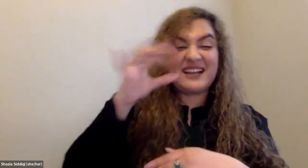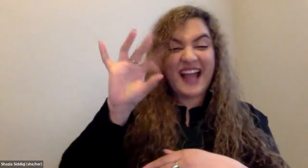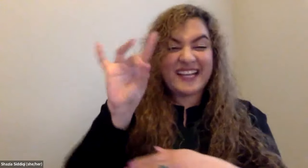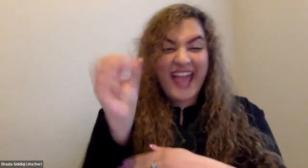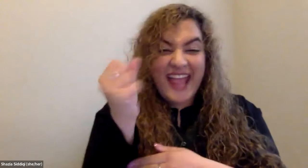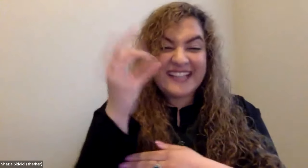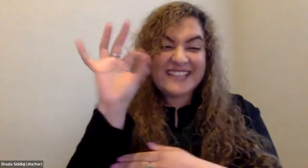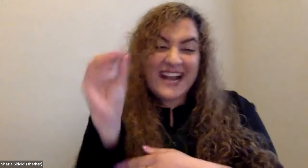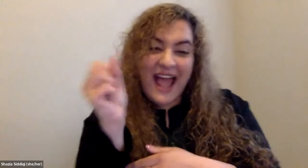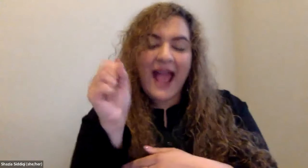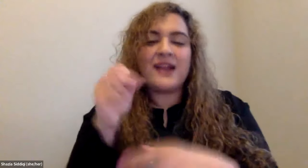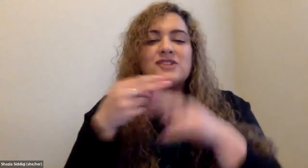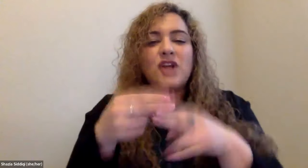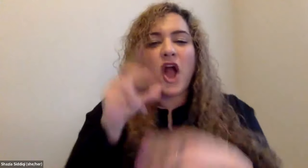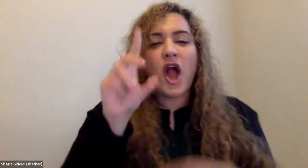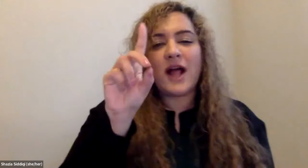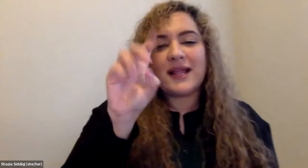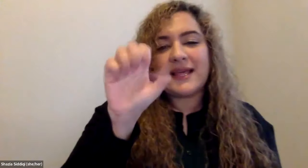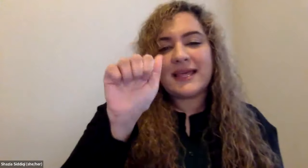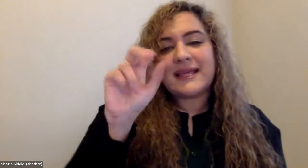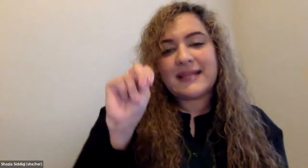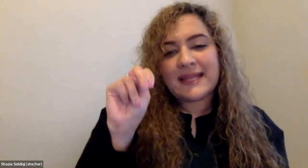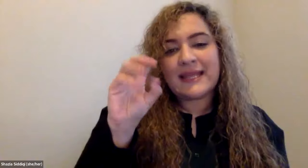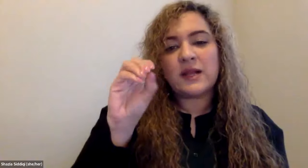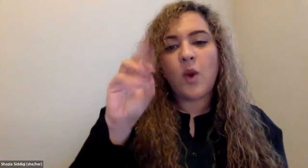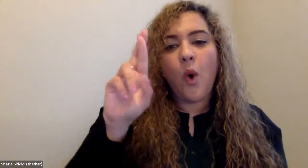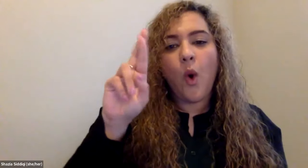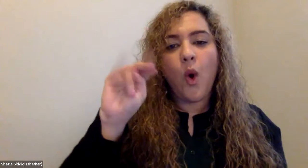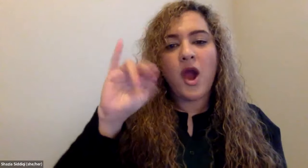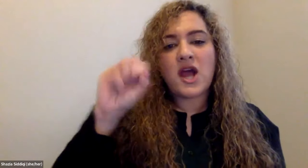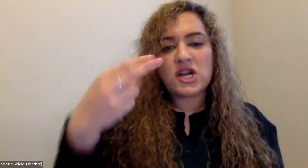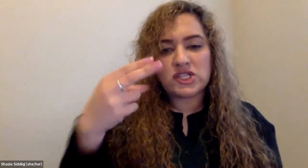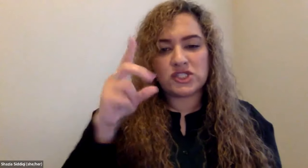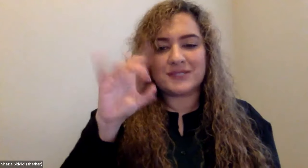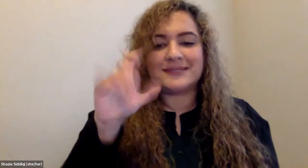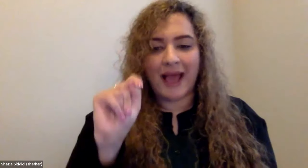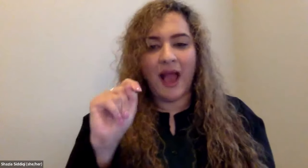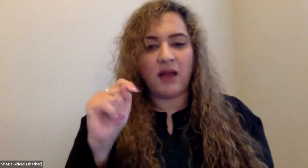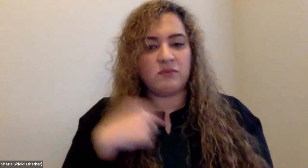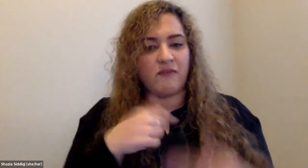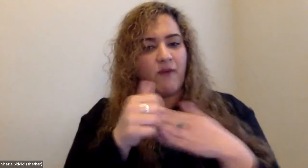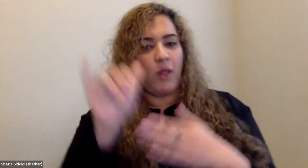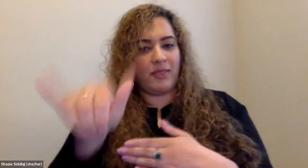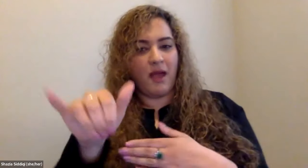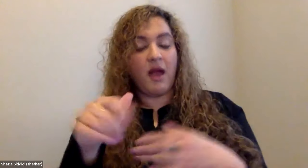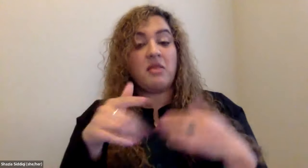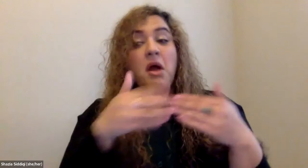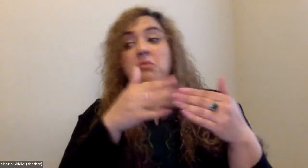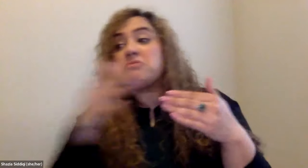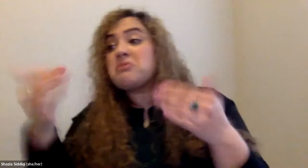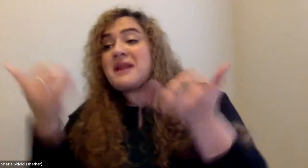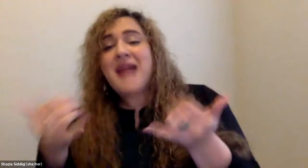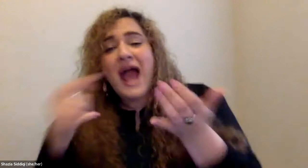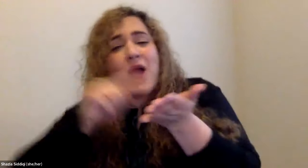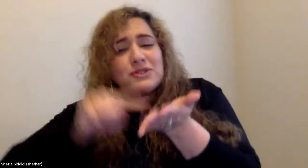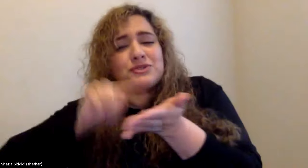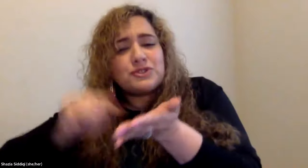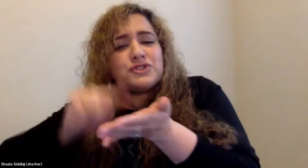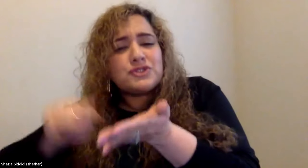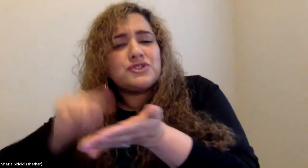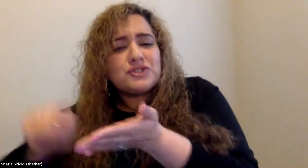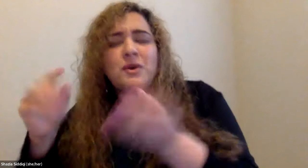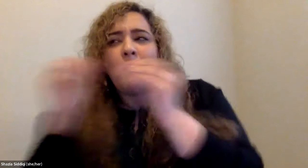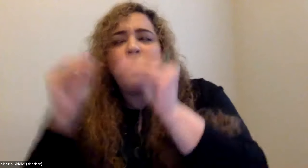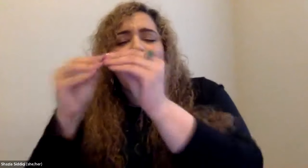Cristine Saunders: And this was in the 1980s 1990s and there was a man called Dean ornish and it was a diet that he had written, and so we follow that.